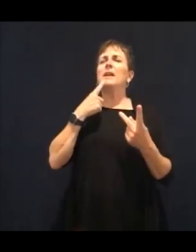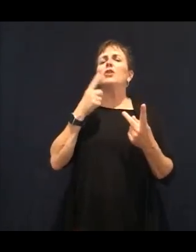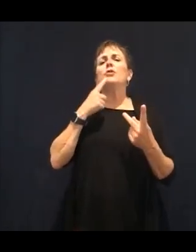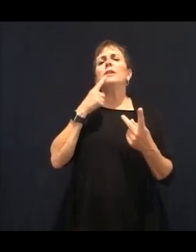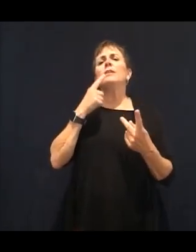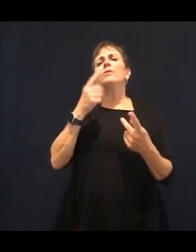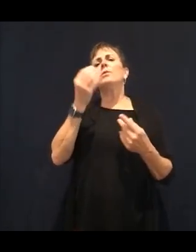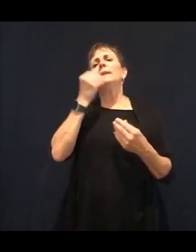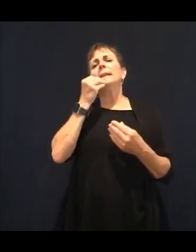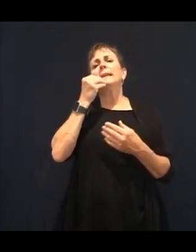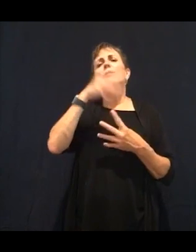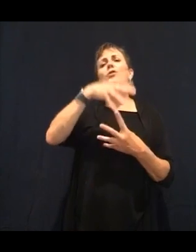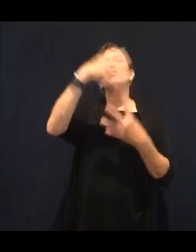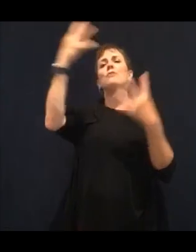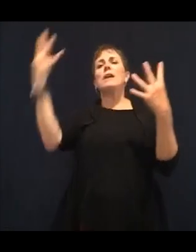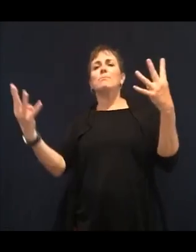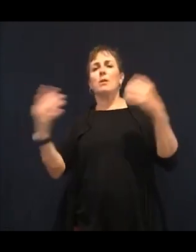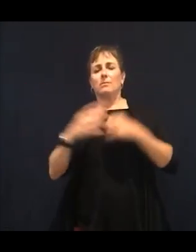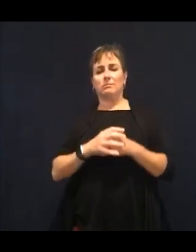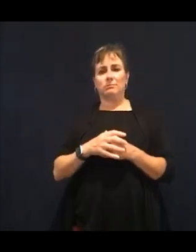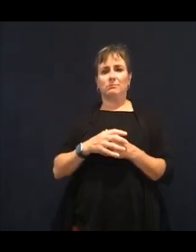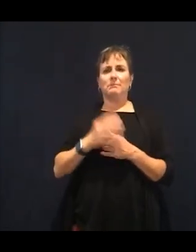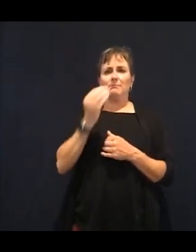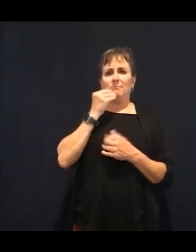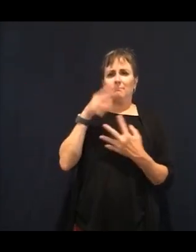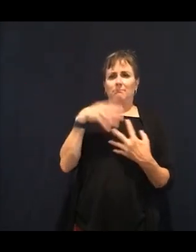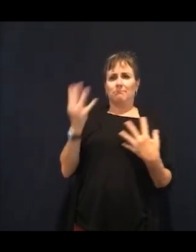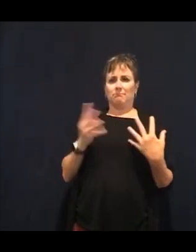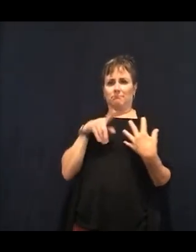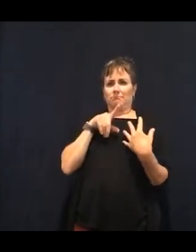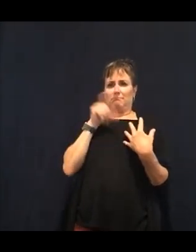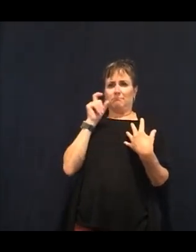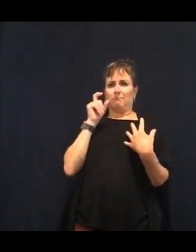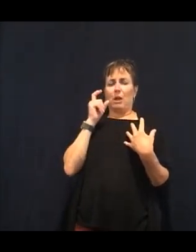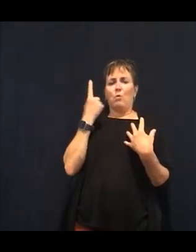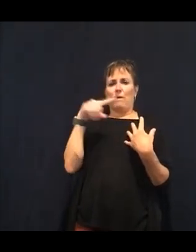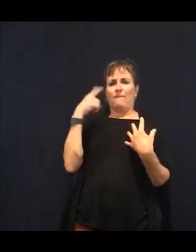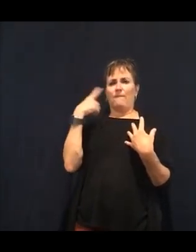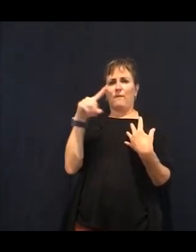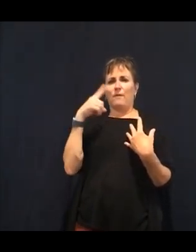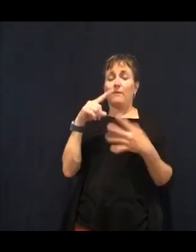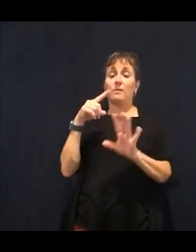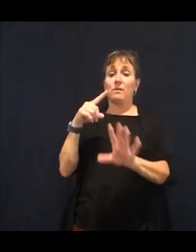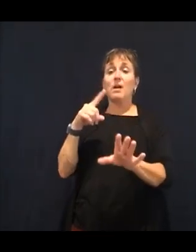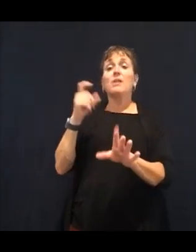that actually feed